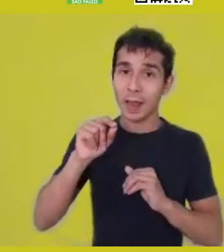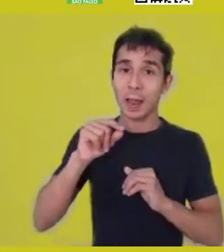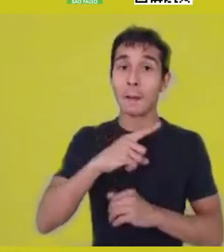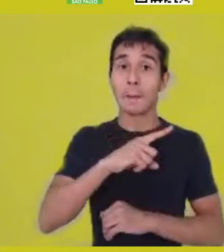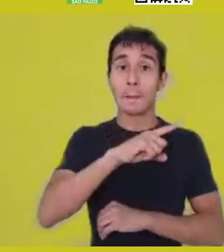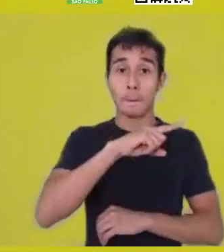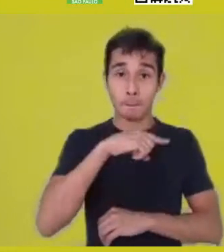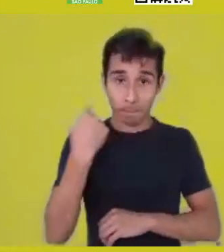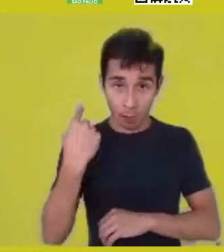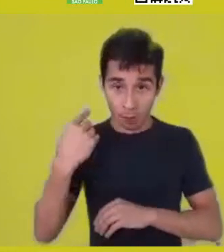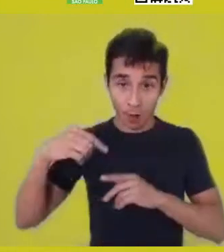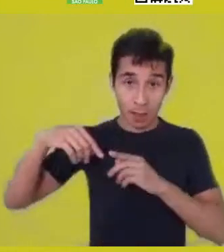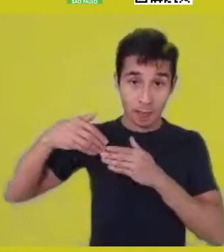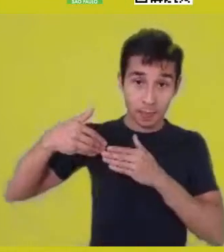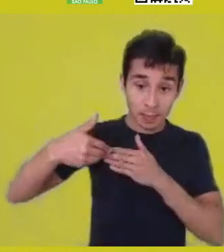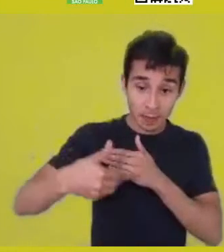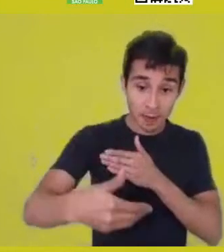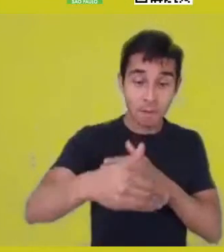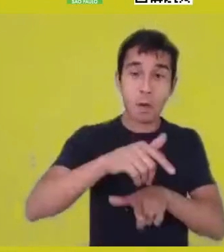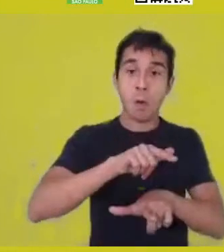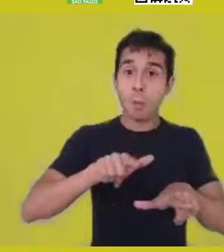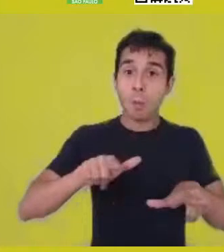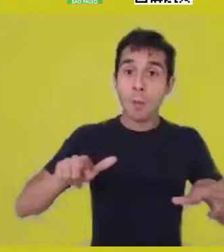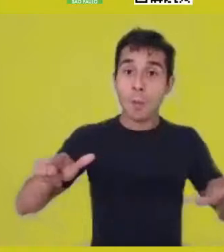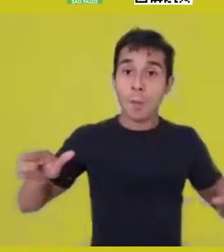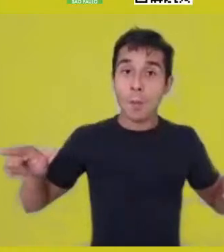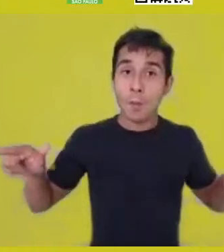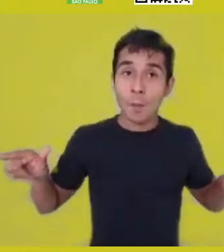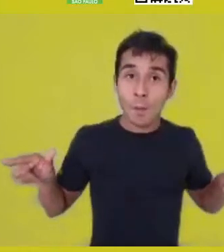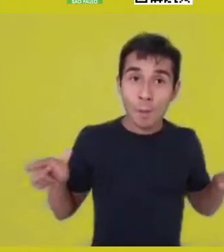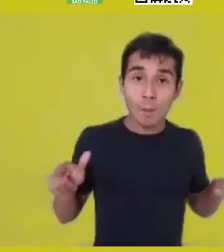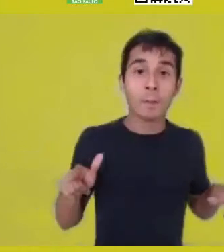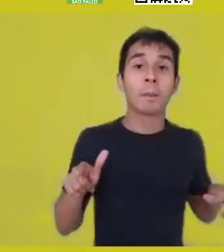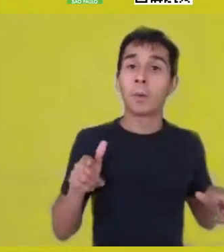And what I call pluriontological same